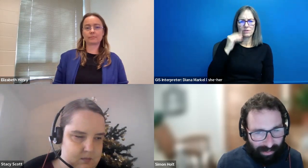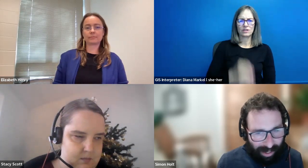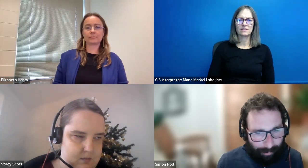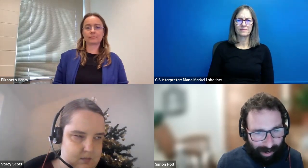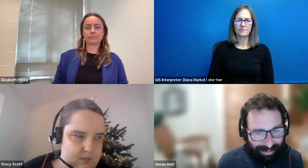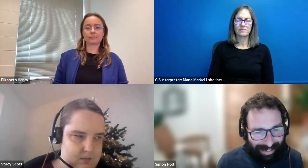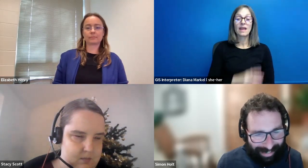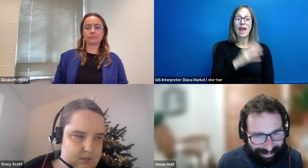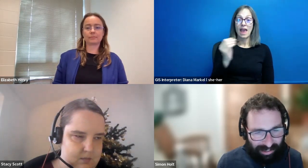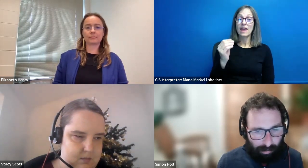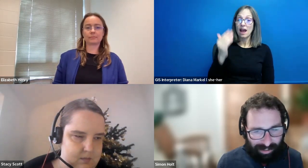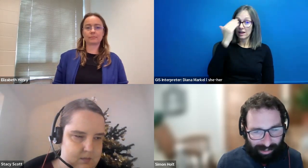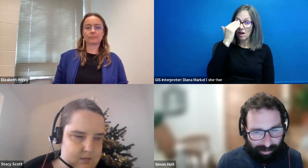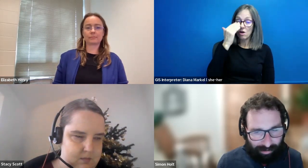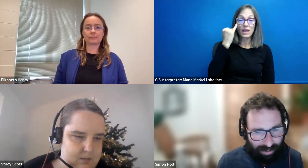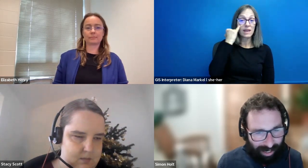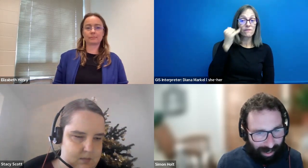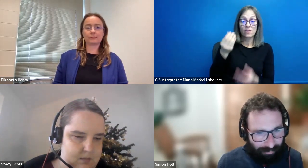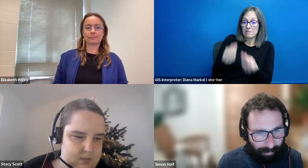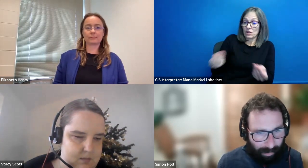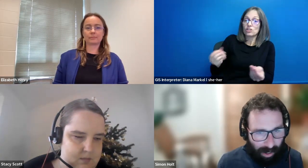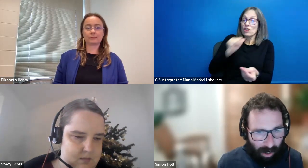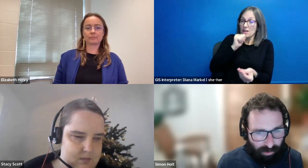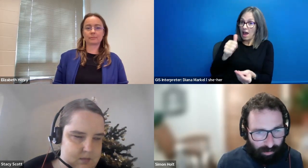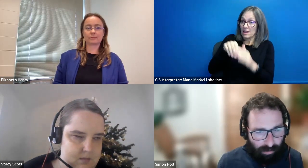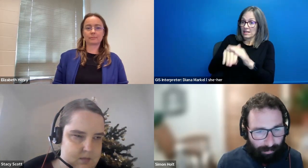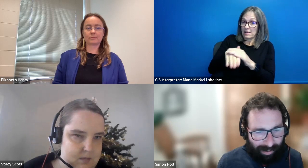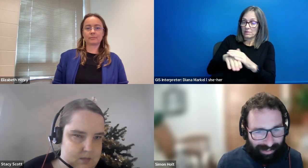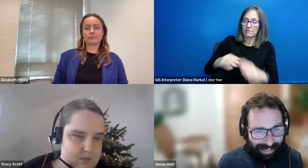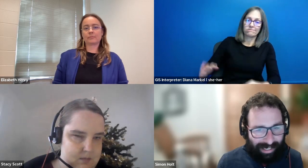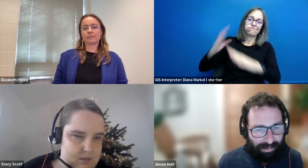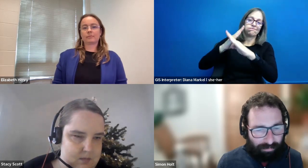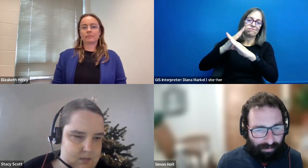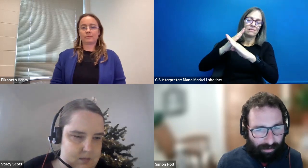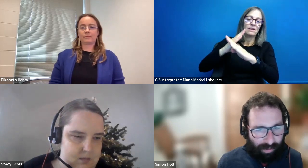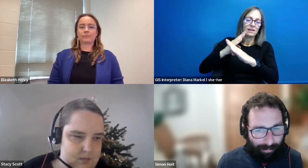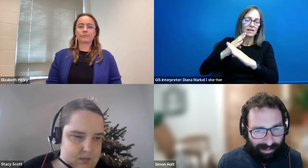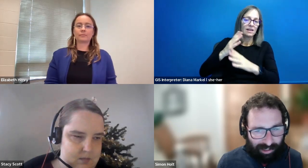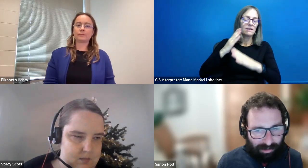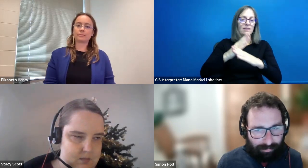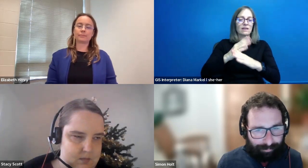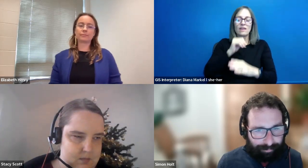Simon Holt: the impact inaccessible materials can have on someone's ability to fulfill their potential.